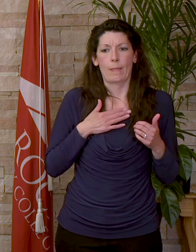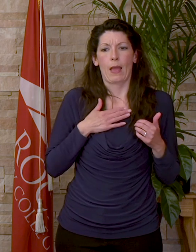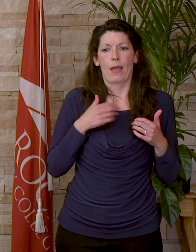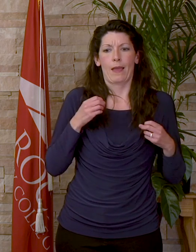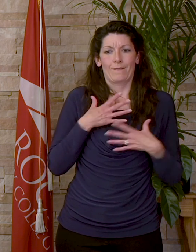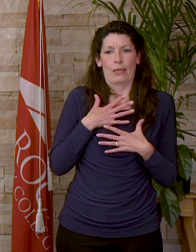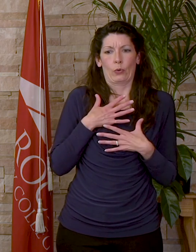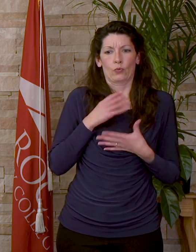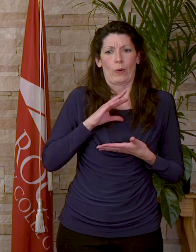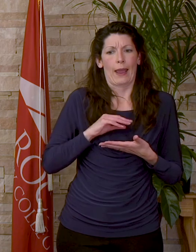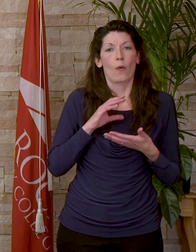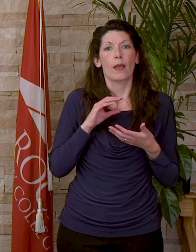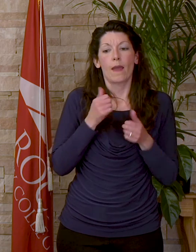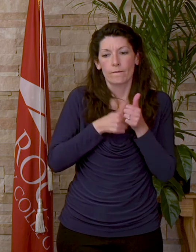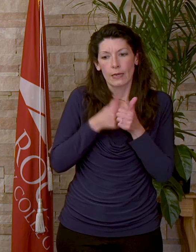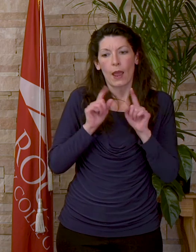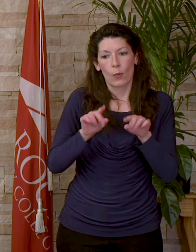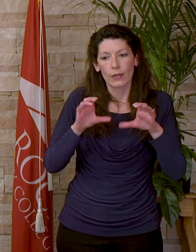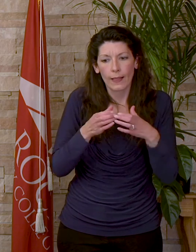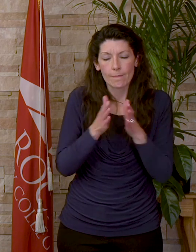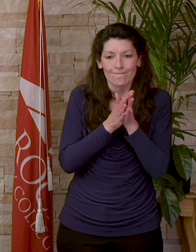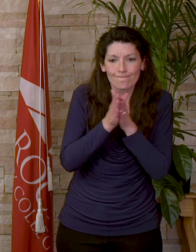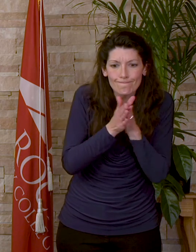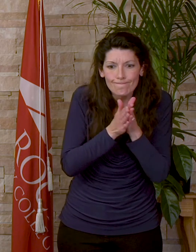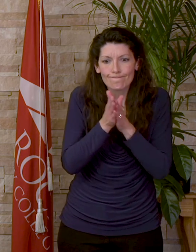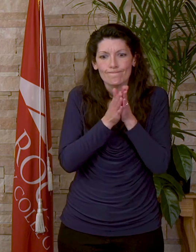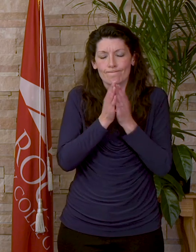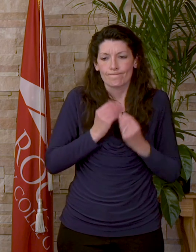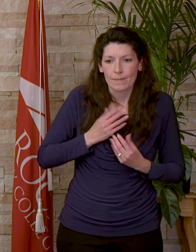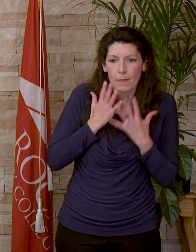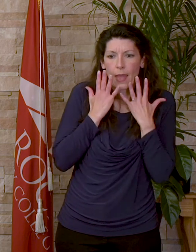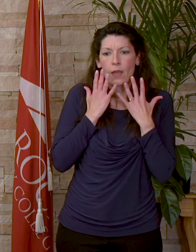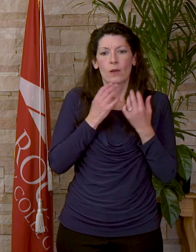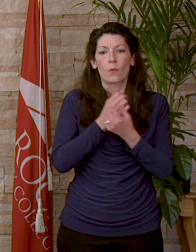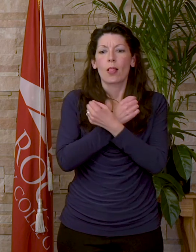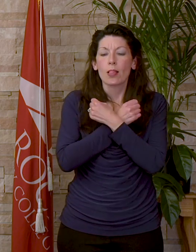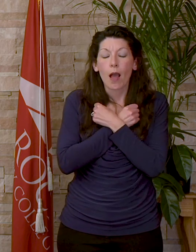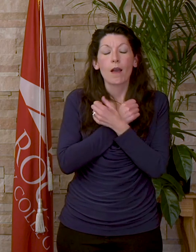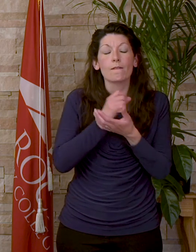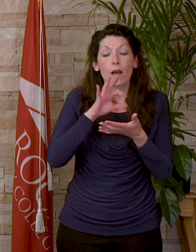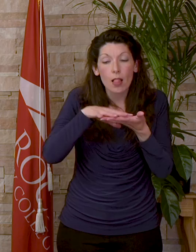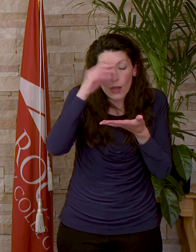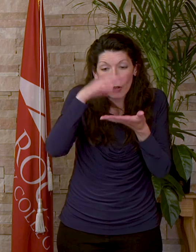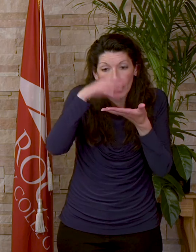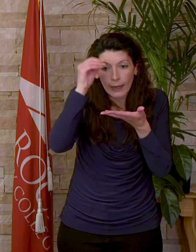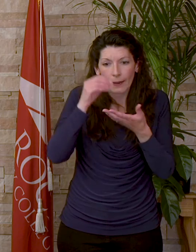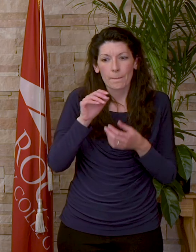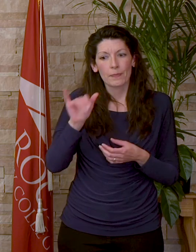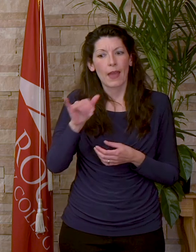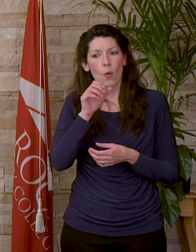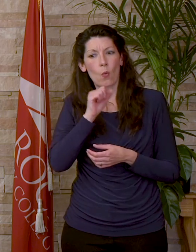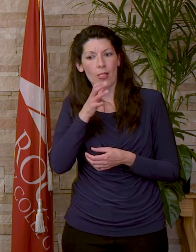Each day I came to class motivated and inspired with love of learning that that old lady modeled for me.